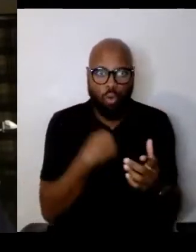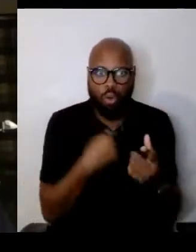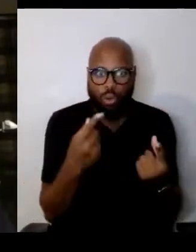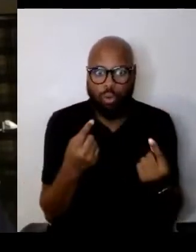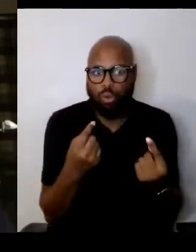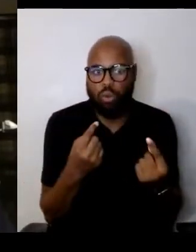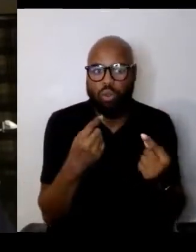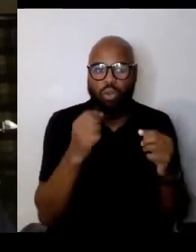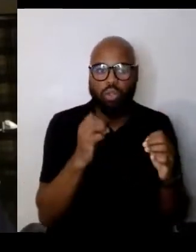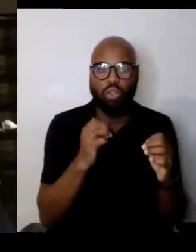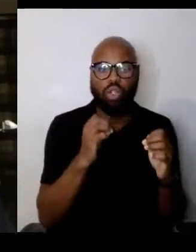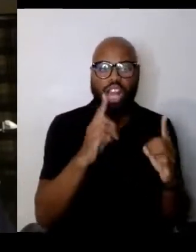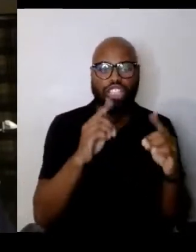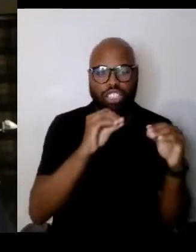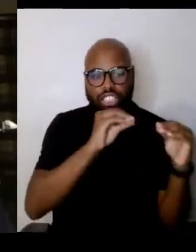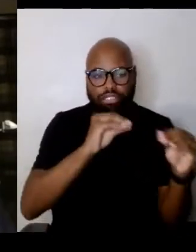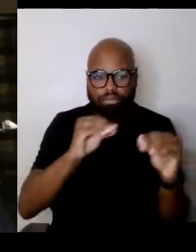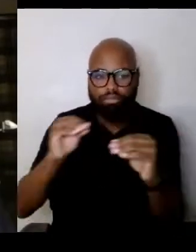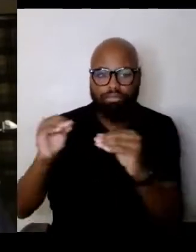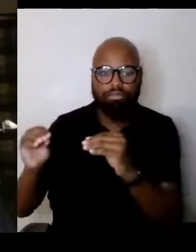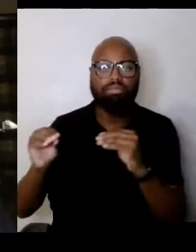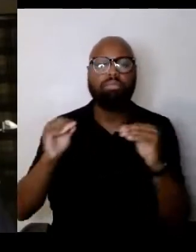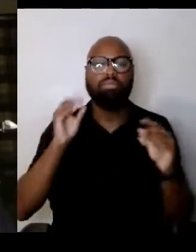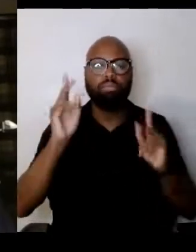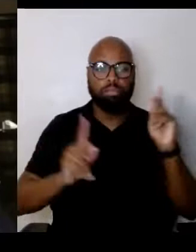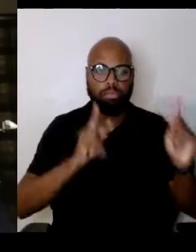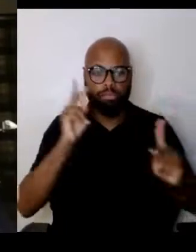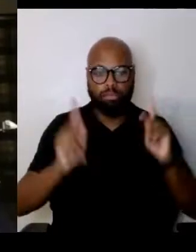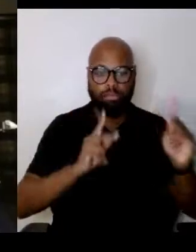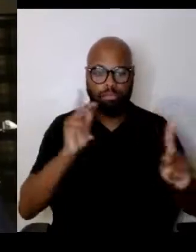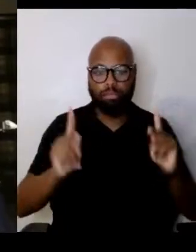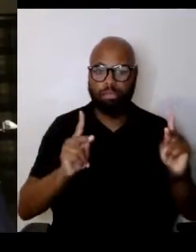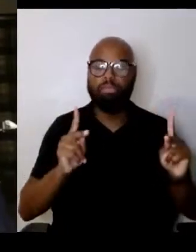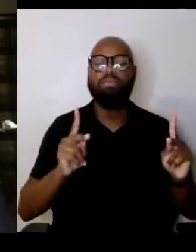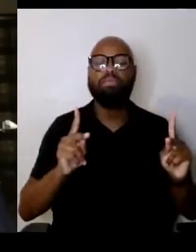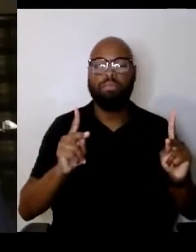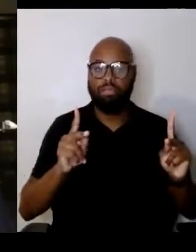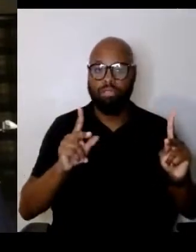that if you don't stand up and work with your fellow mates,